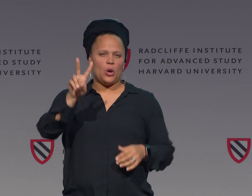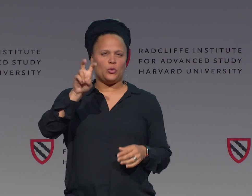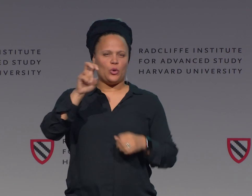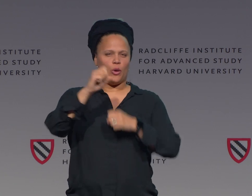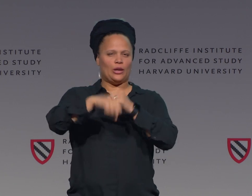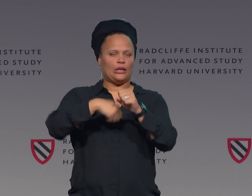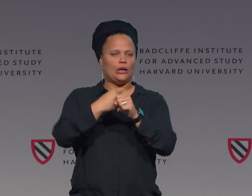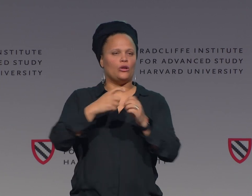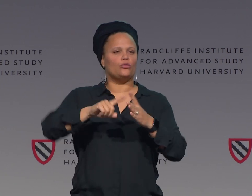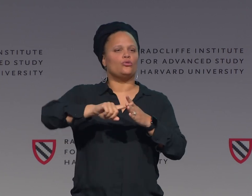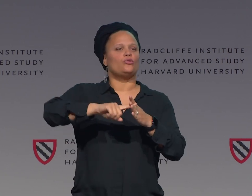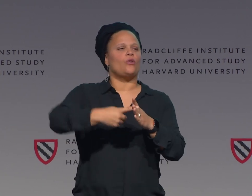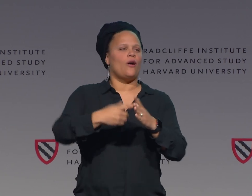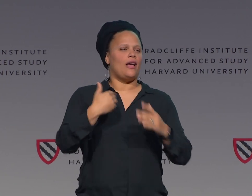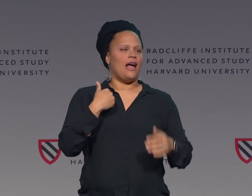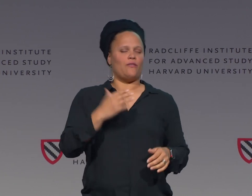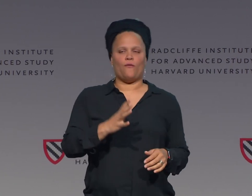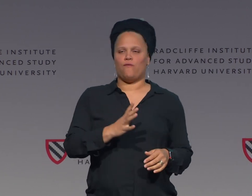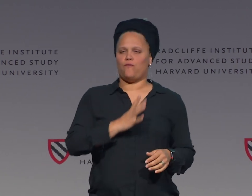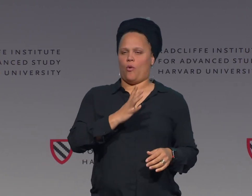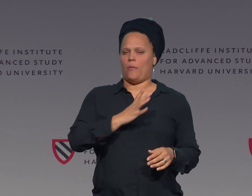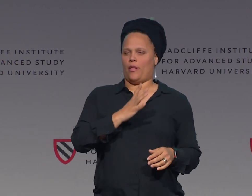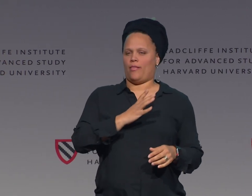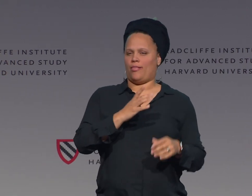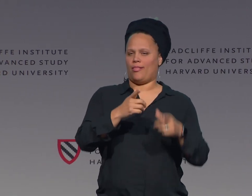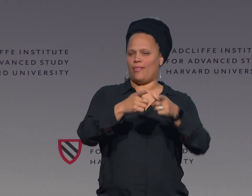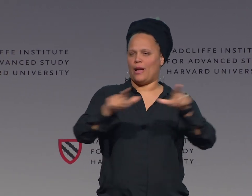like many languages do, over a 200 year period.